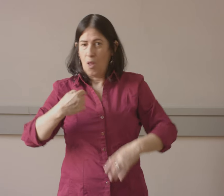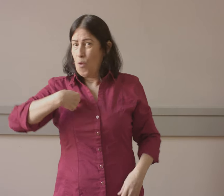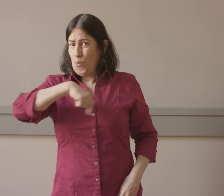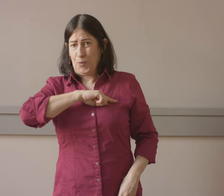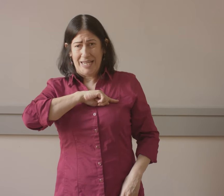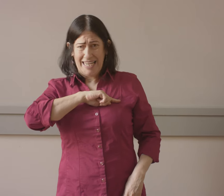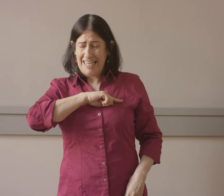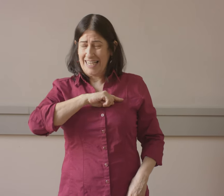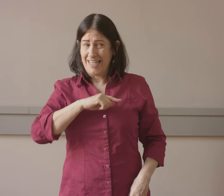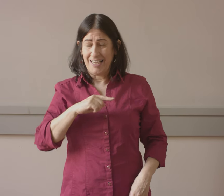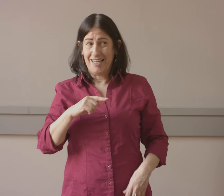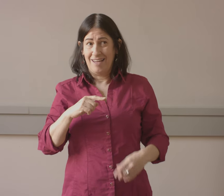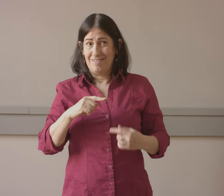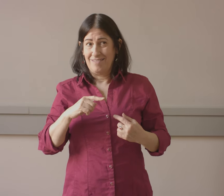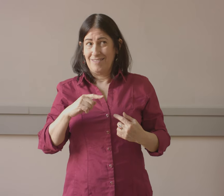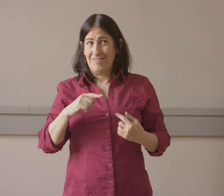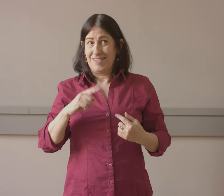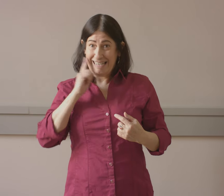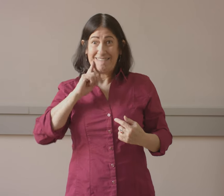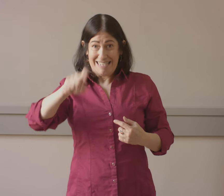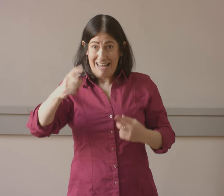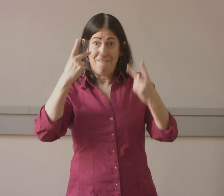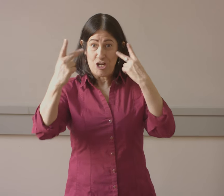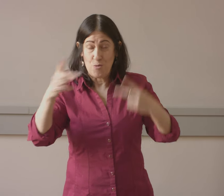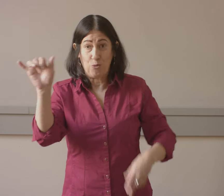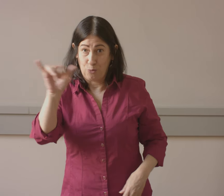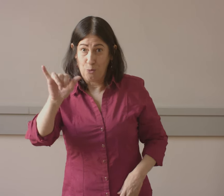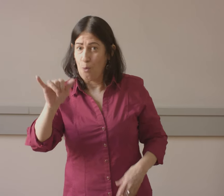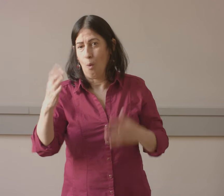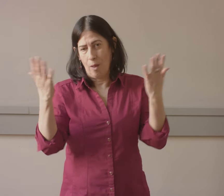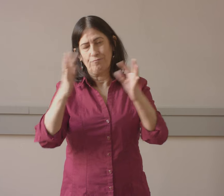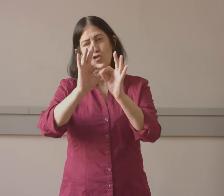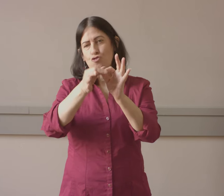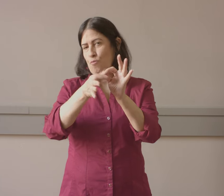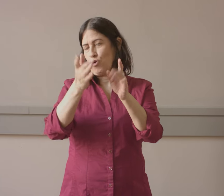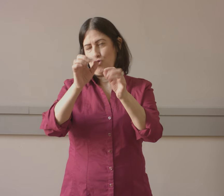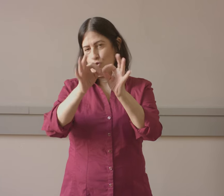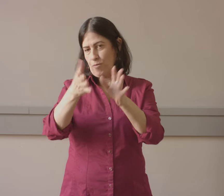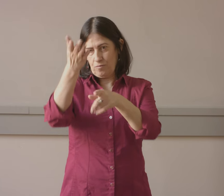also, or having the deaf people stand behind them. But we're not the only ones